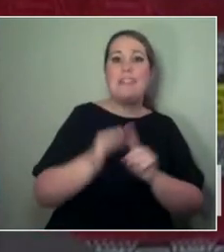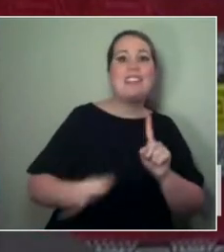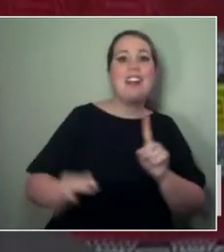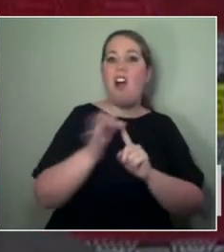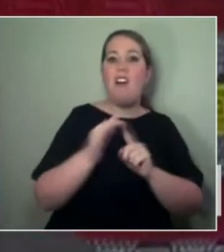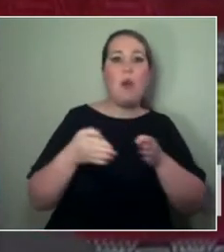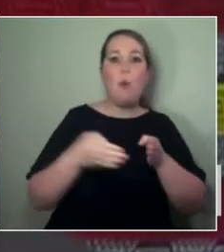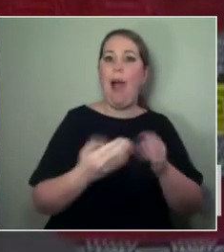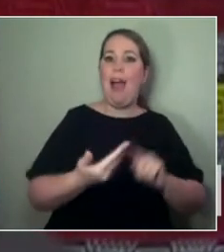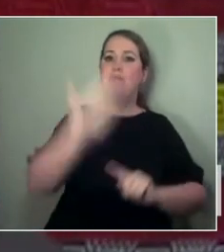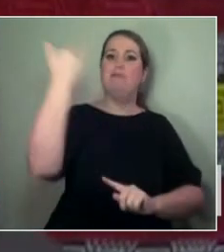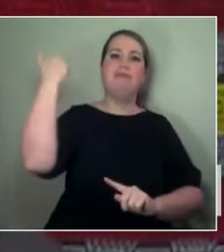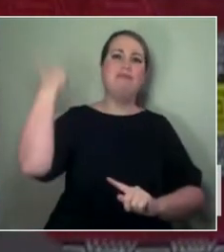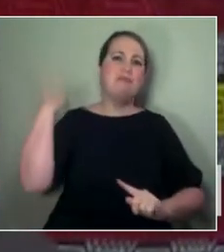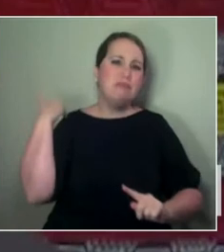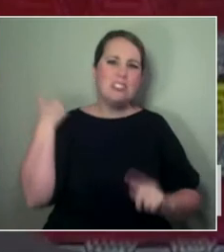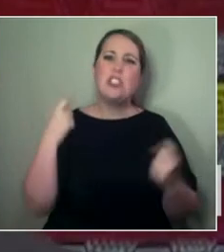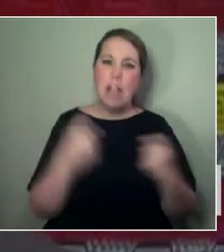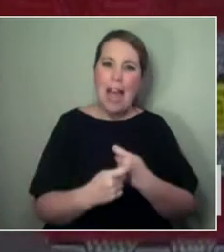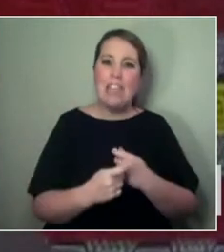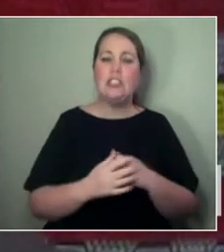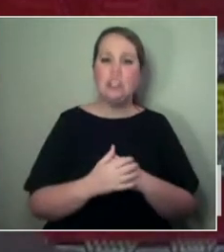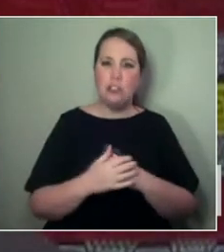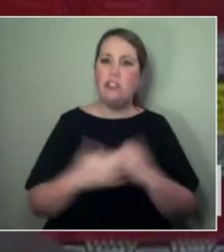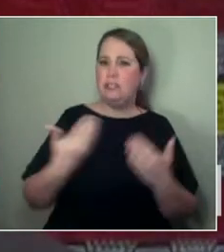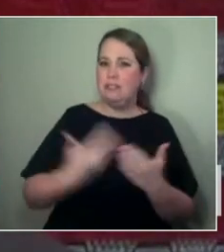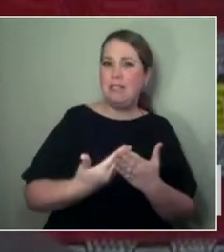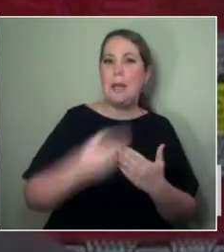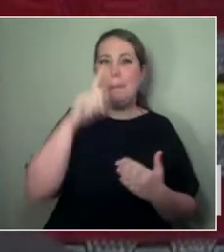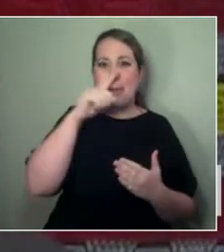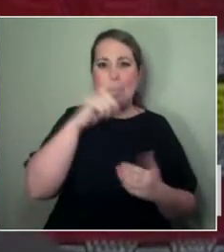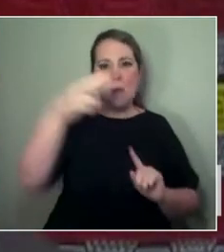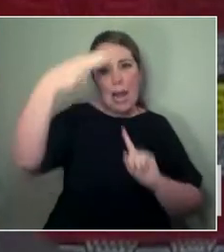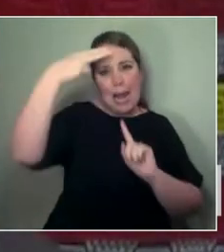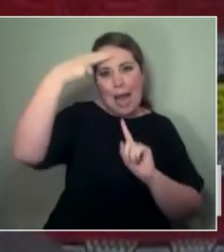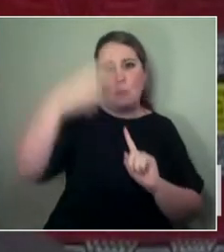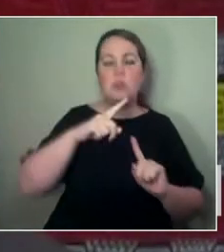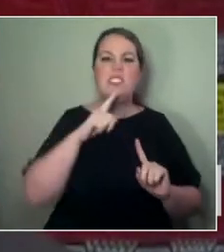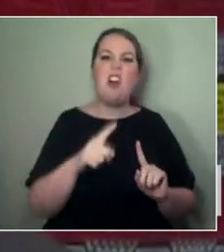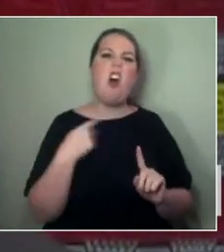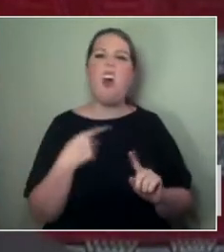and part of a culture from time before. And do you know what? There is...